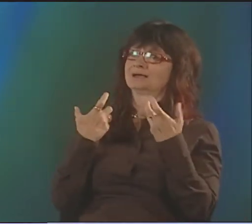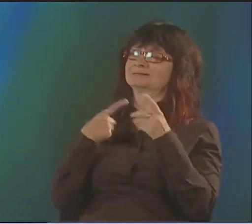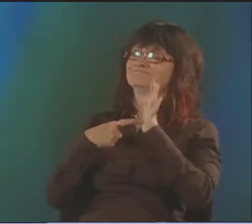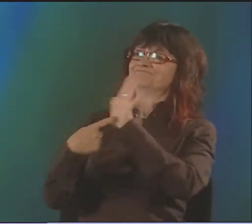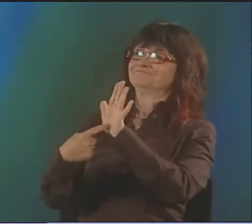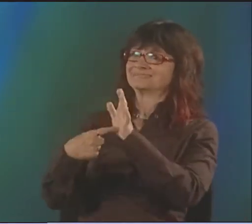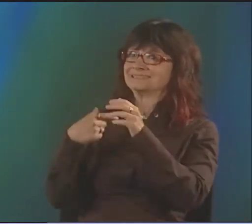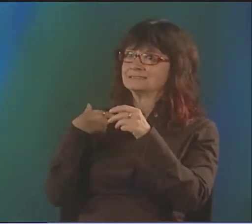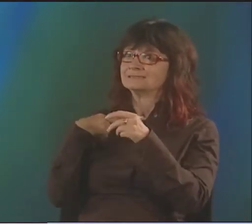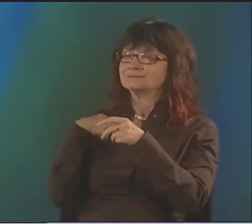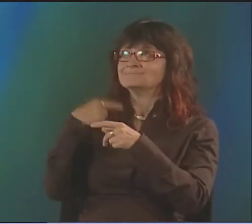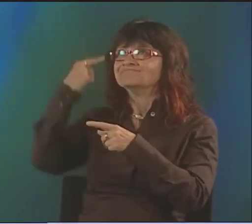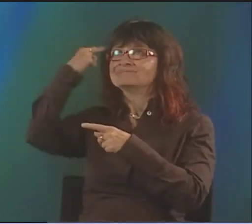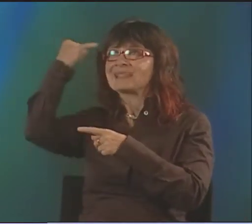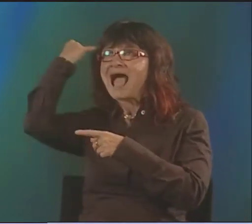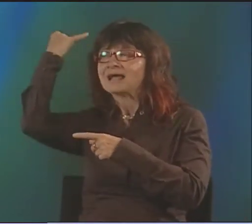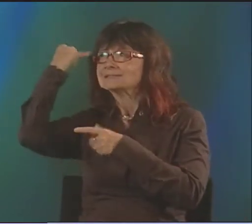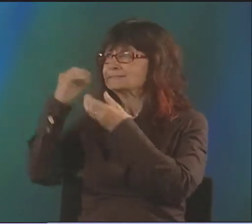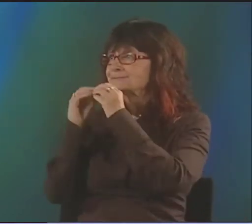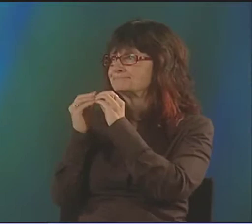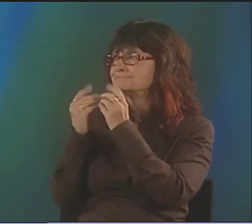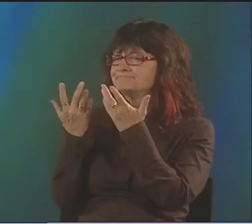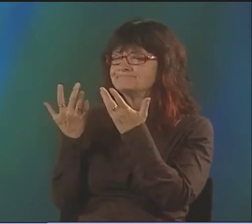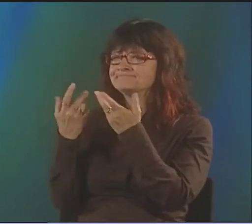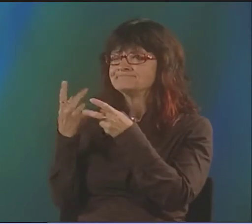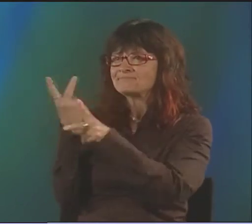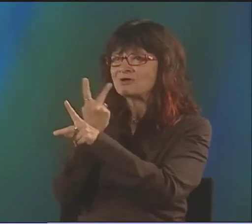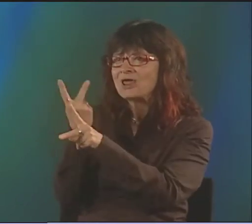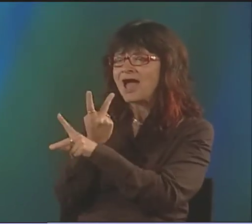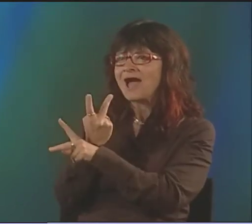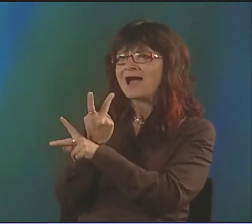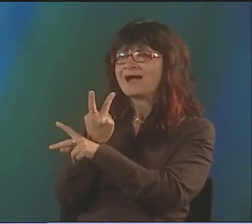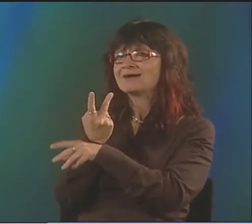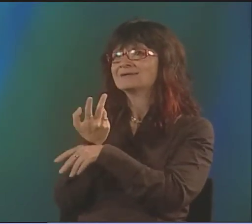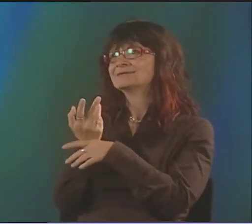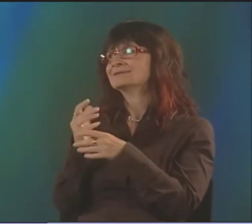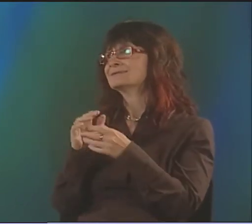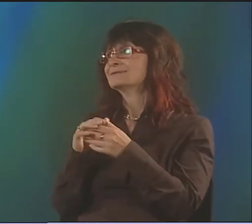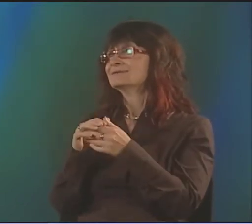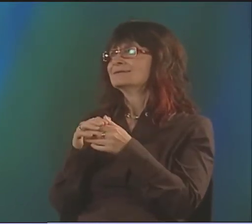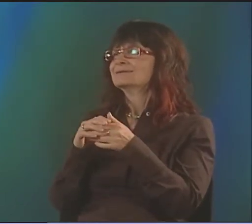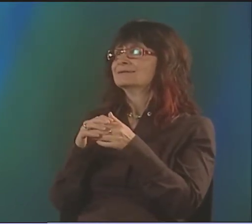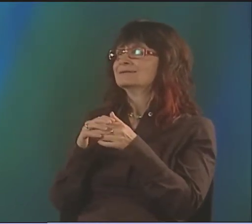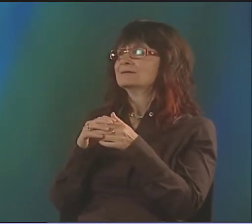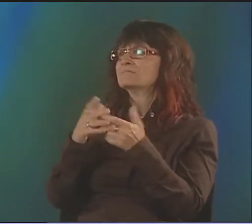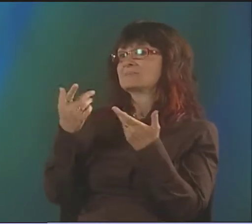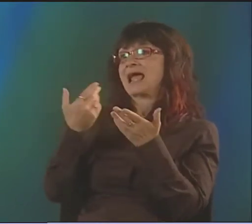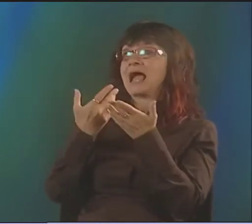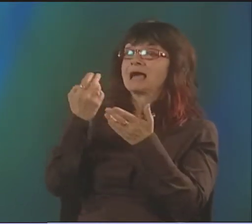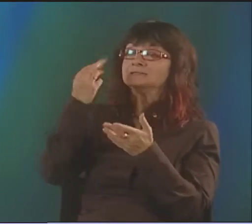HOW DO I SHOW TEMPERATURE? HOW ABOUT SORROW OR ANYTHING LIKE THAT? I WANT TO BE ABLE TO DEPICT IT SOMEHOW,